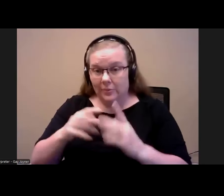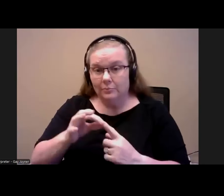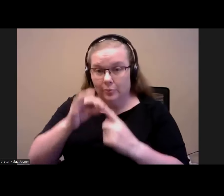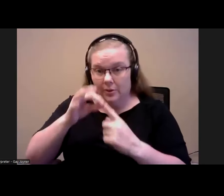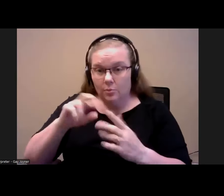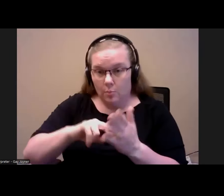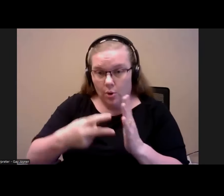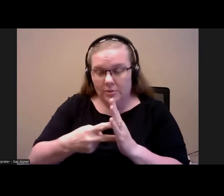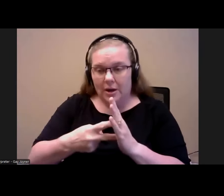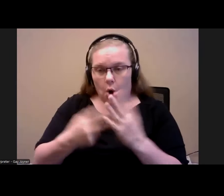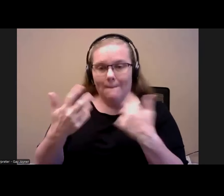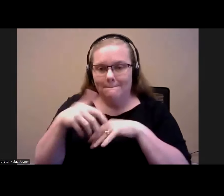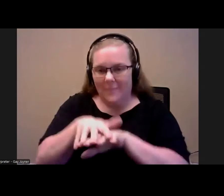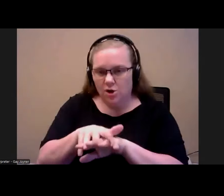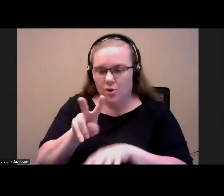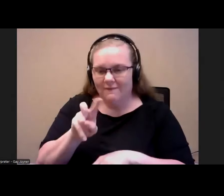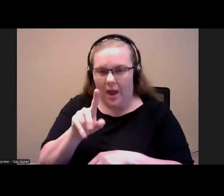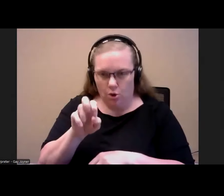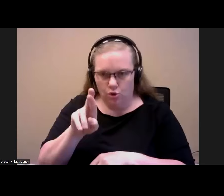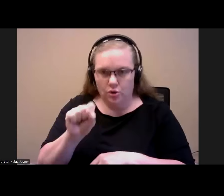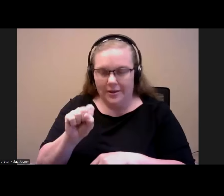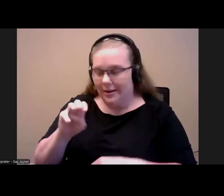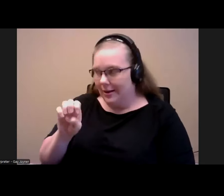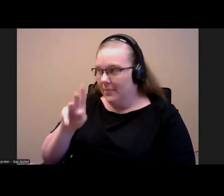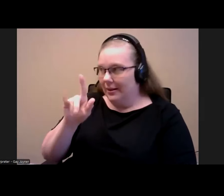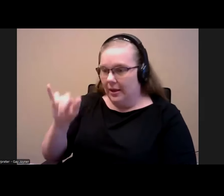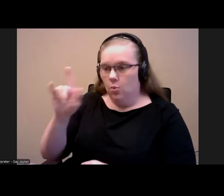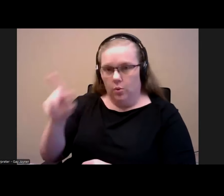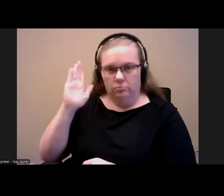vouchers, and Emily will talk more about how these came to be. These